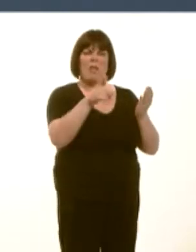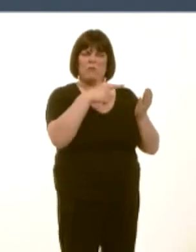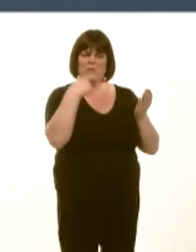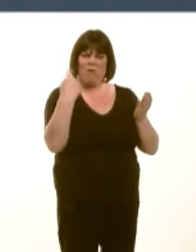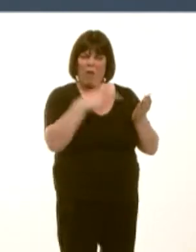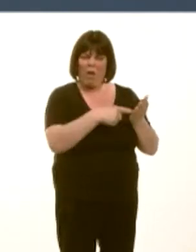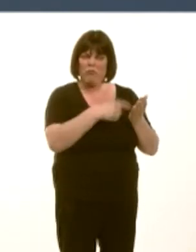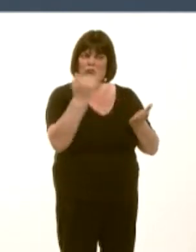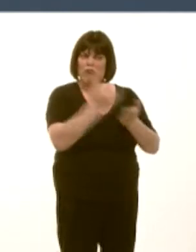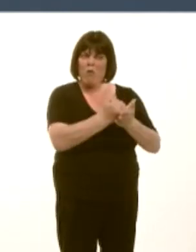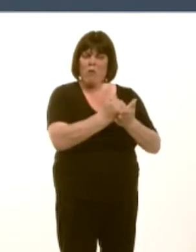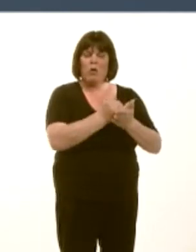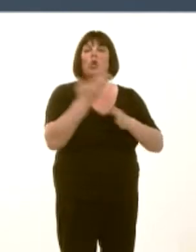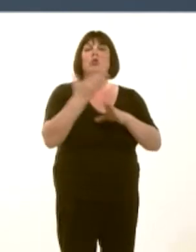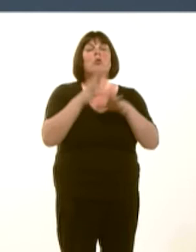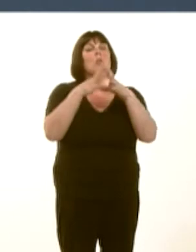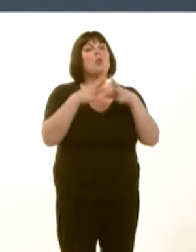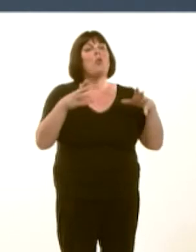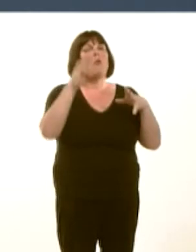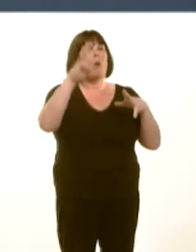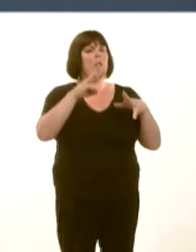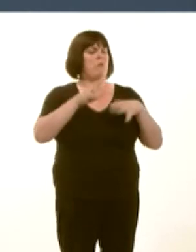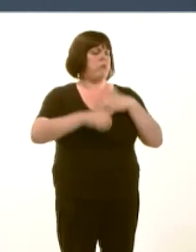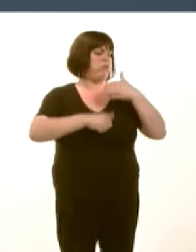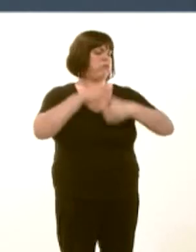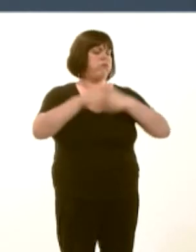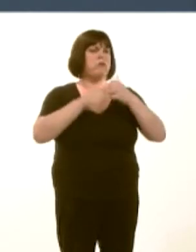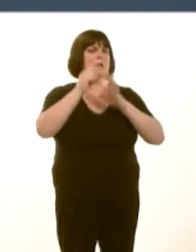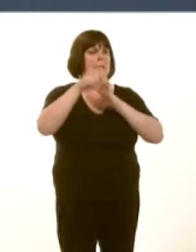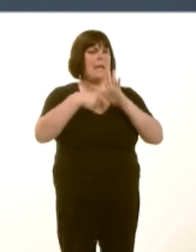Jobs Growth Wales is the most successful scheme of its type in Europe, and the new scheme